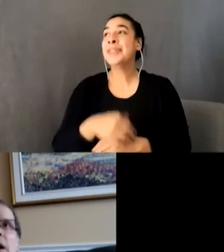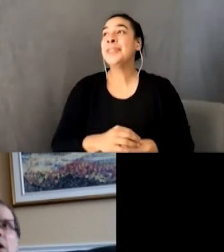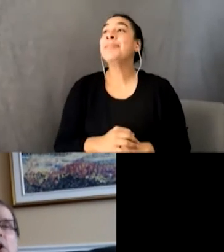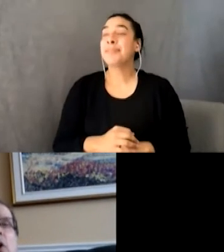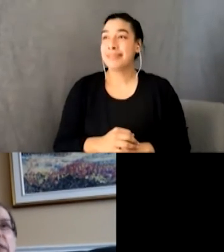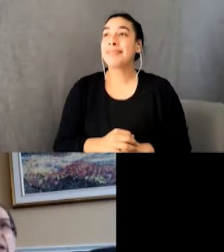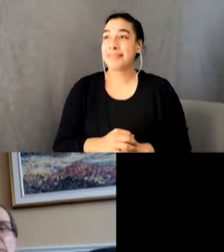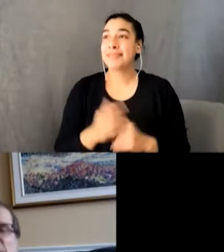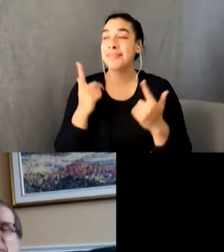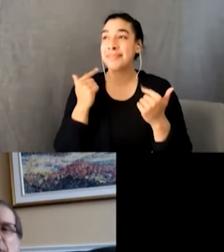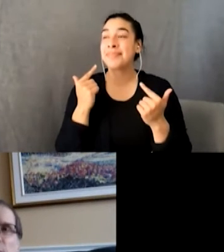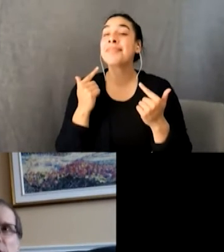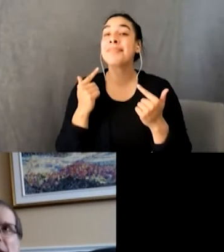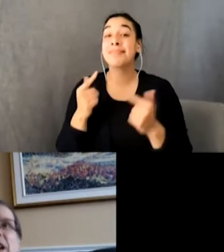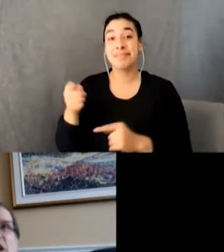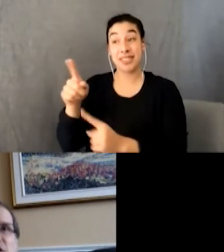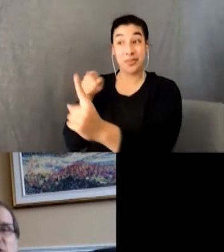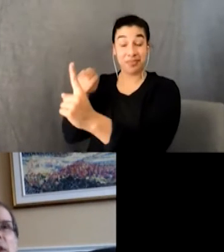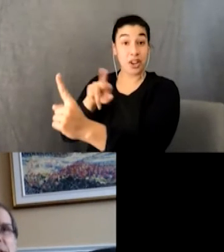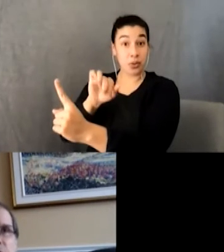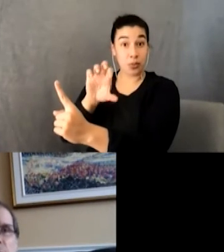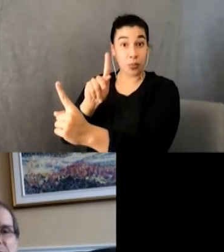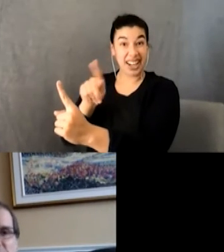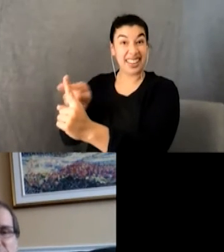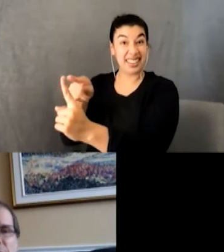who on the eve of his 50th birthday is reflecting through his life